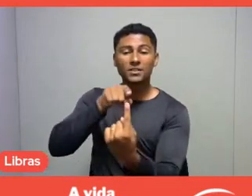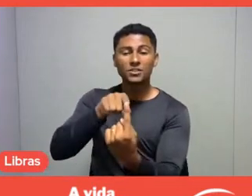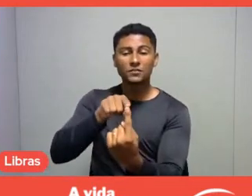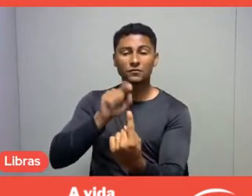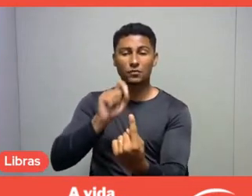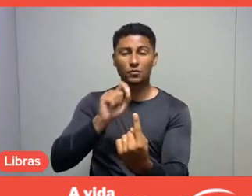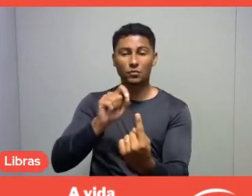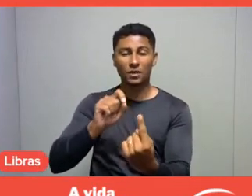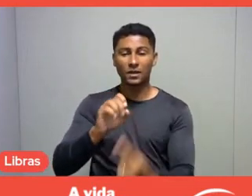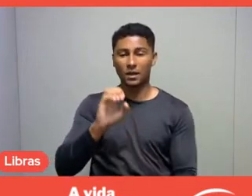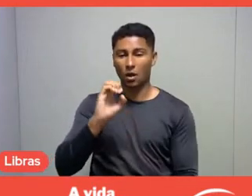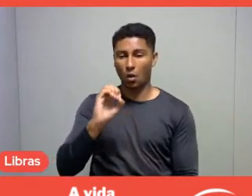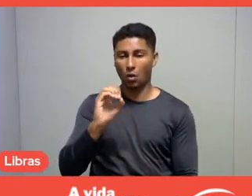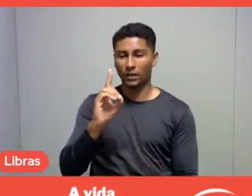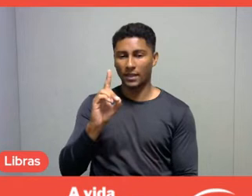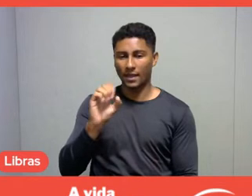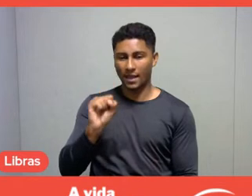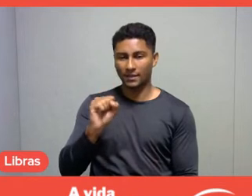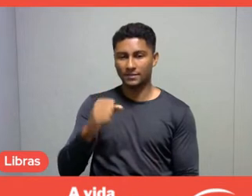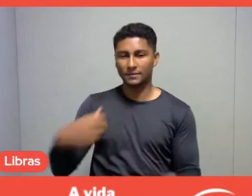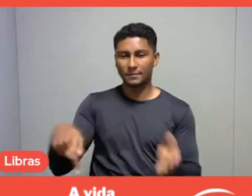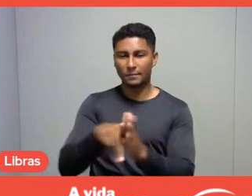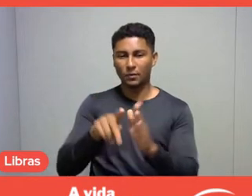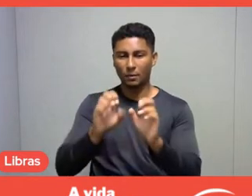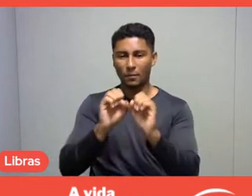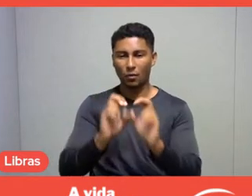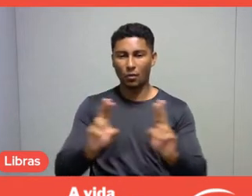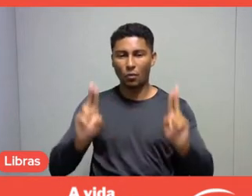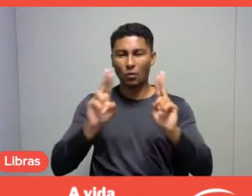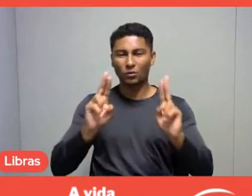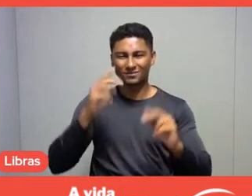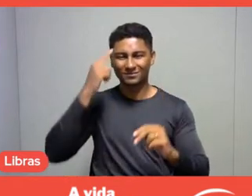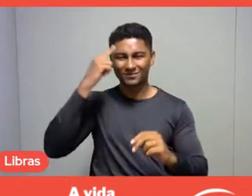Sustainable Development Goals, which are linked to the UN 2030 Agenda.